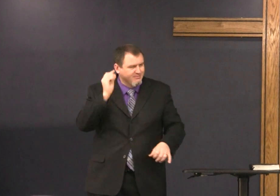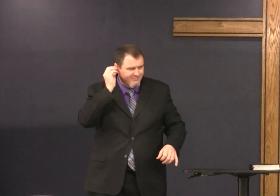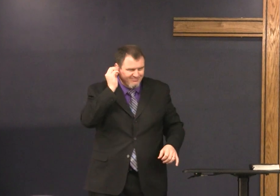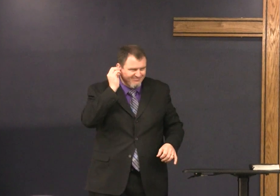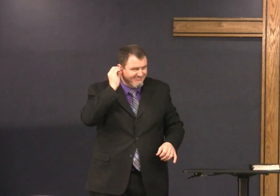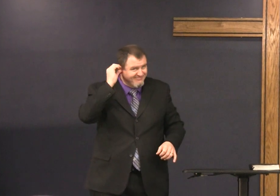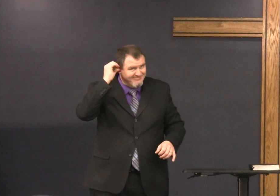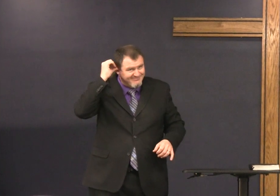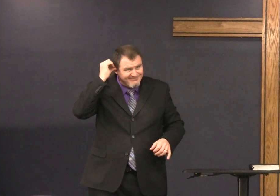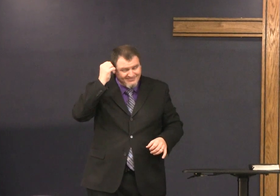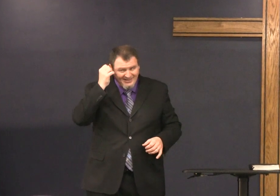it goes to the temple